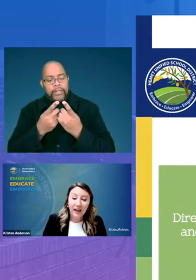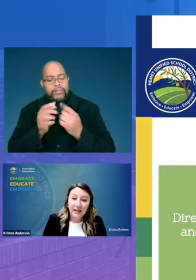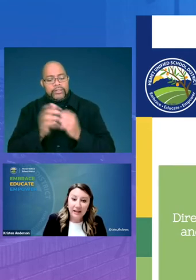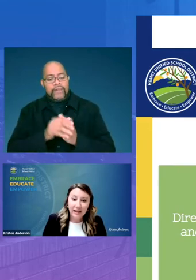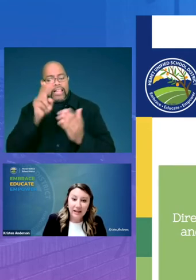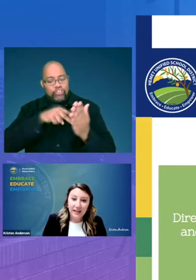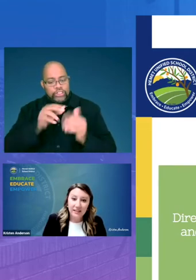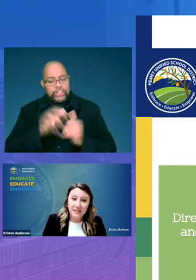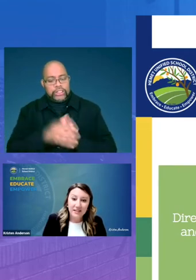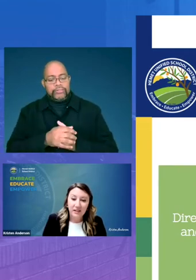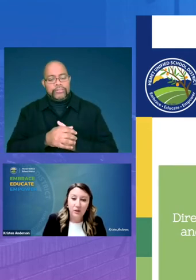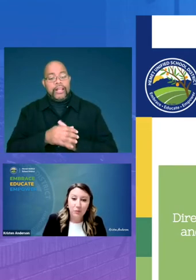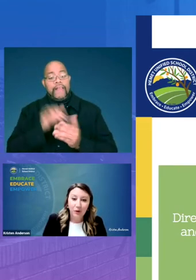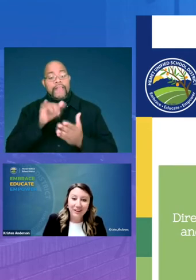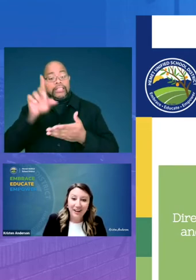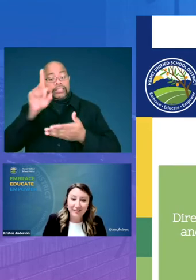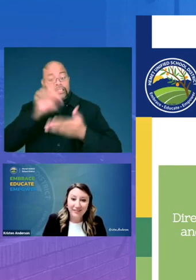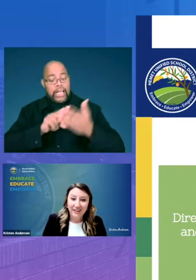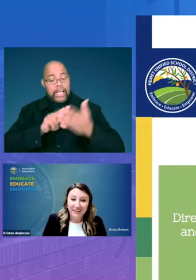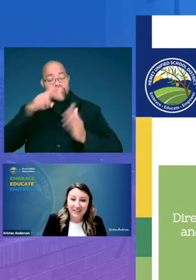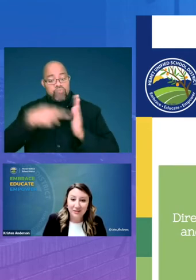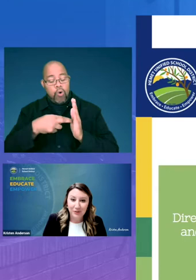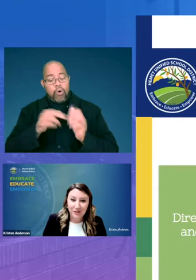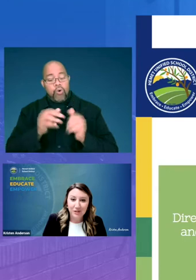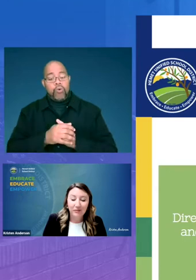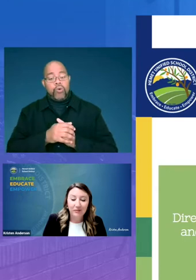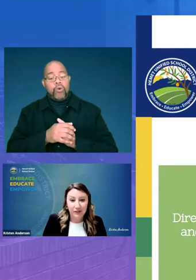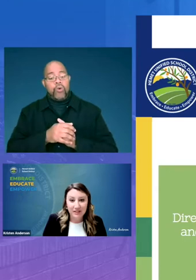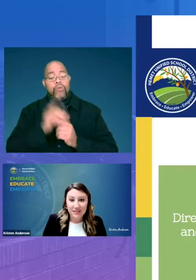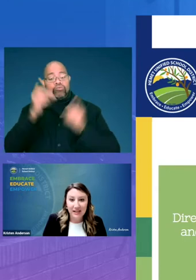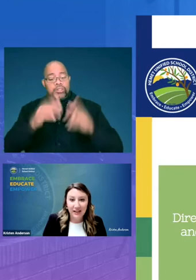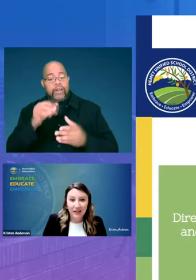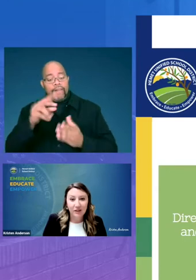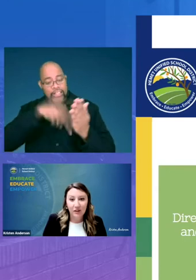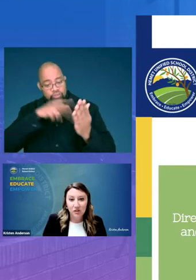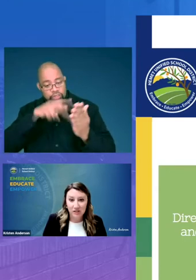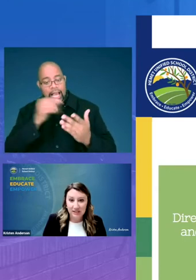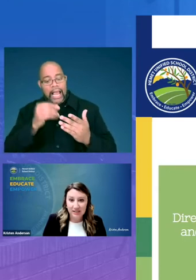and in that they designed the role of a director of literacy and intervention to